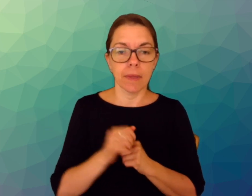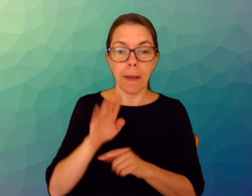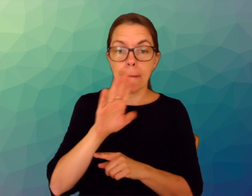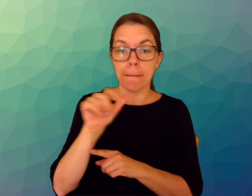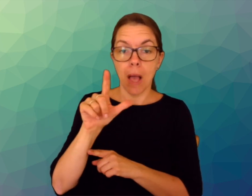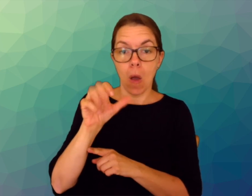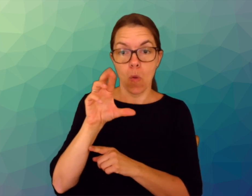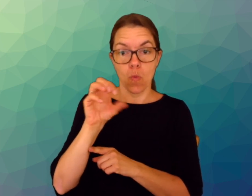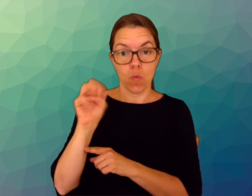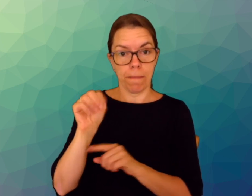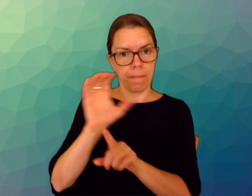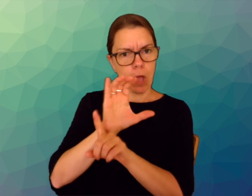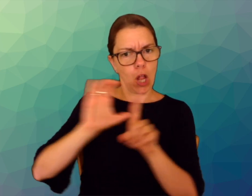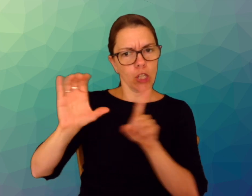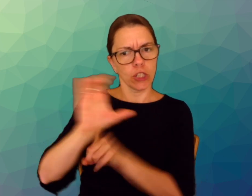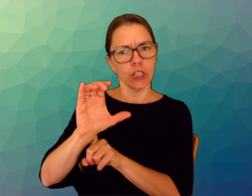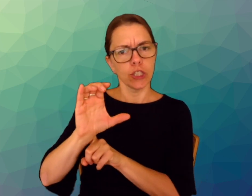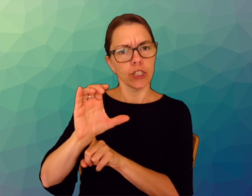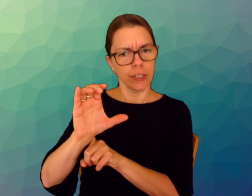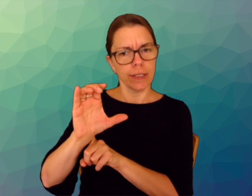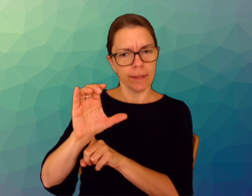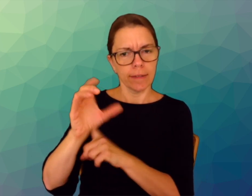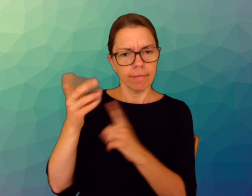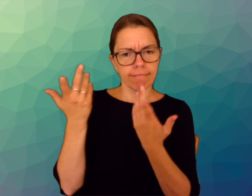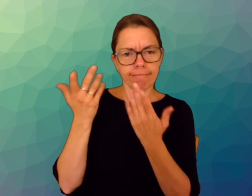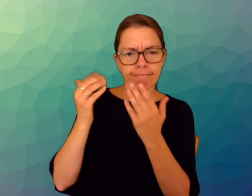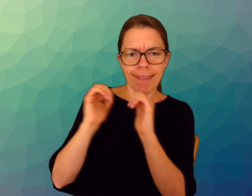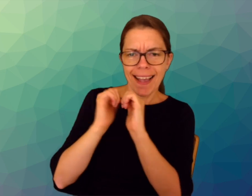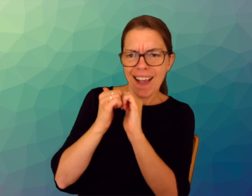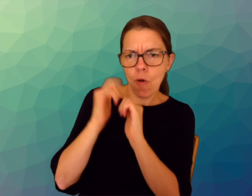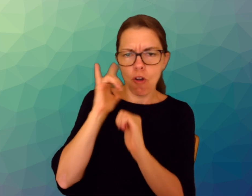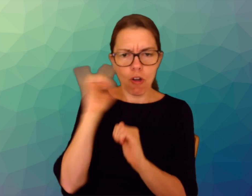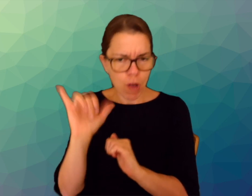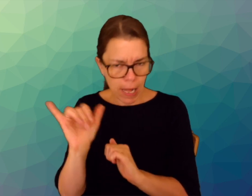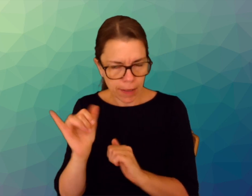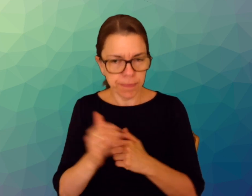Ballroom culture: ballroom houses and categories;